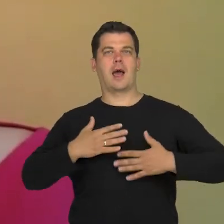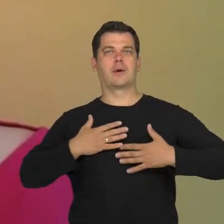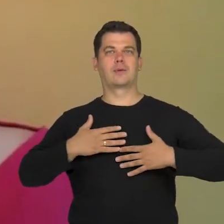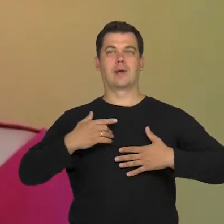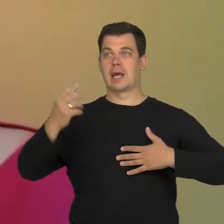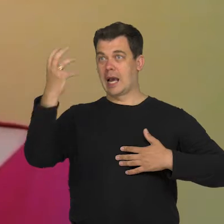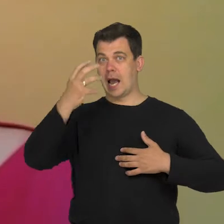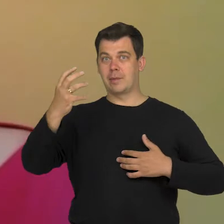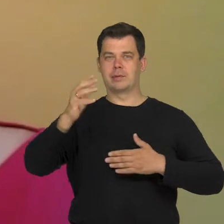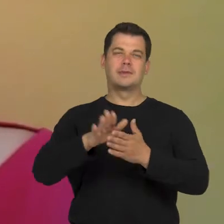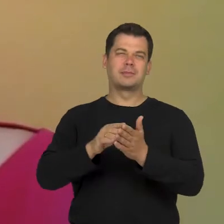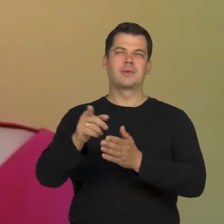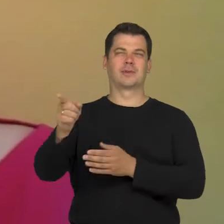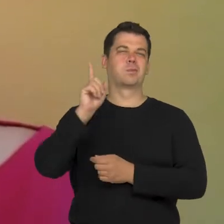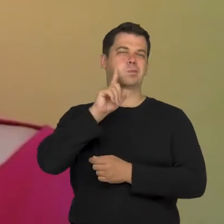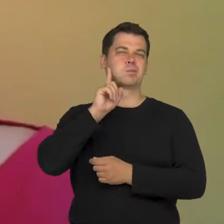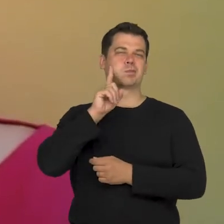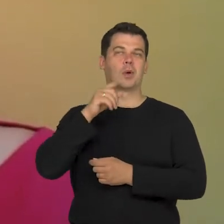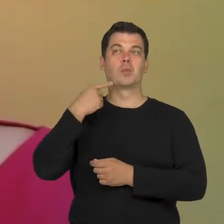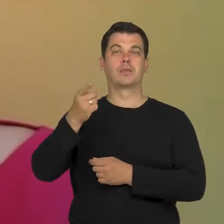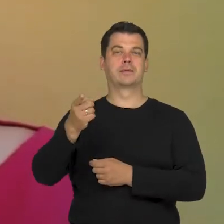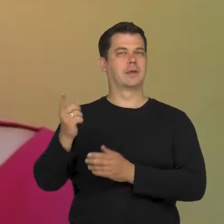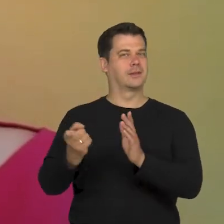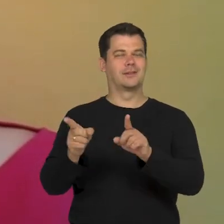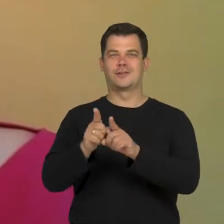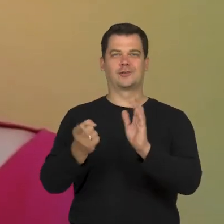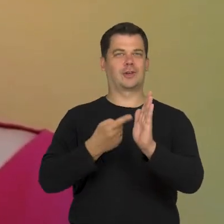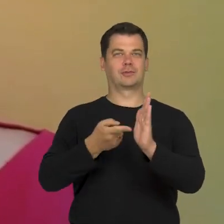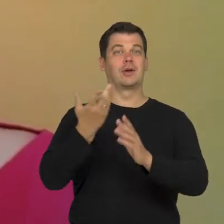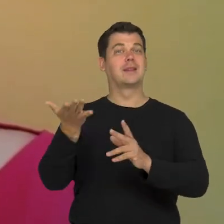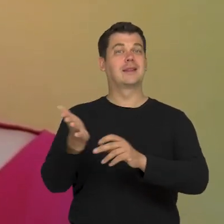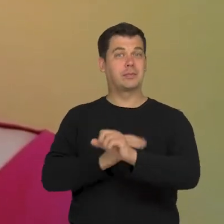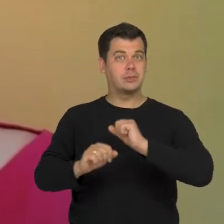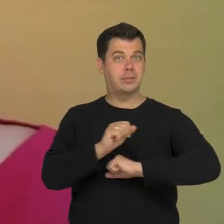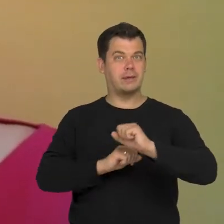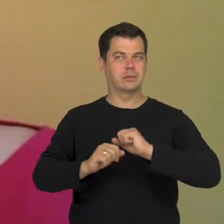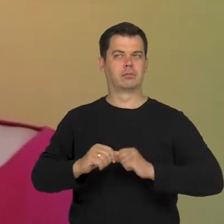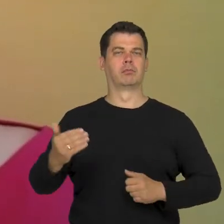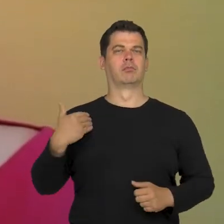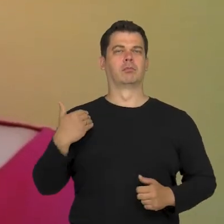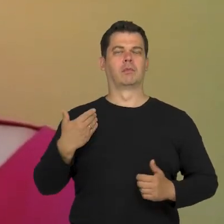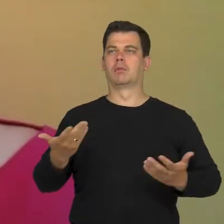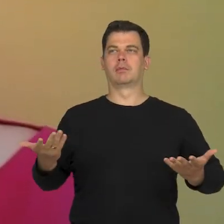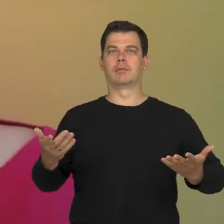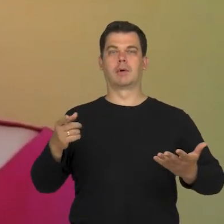You mentioned here that people with disabilities often paid attention how I reacted.